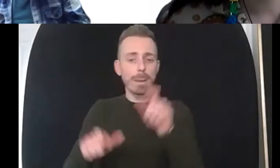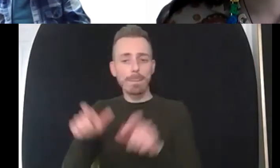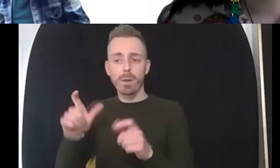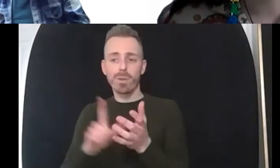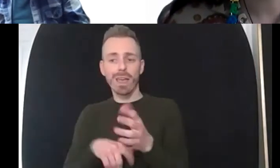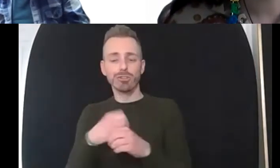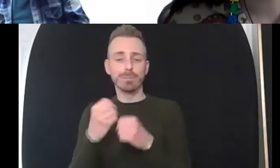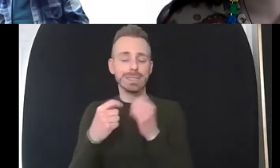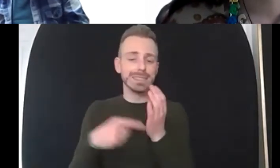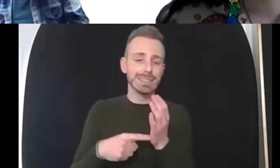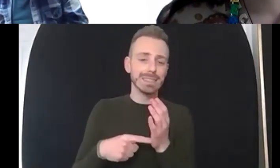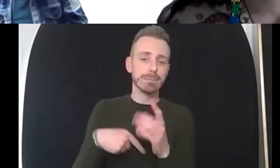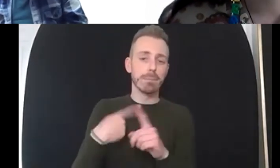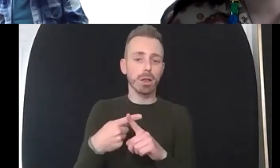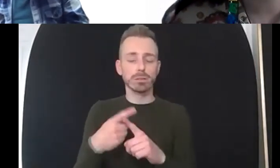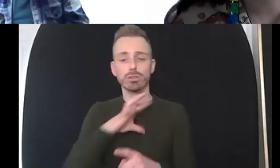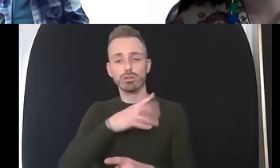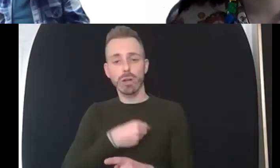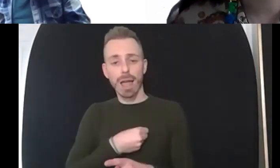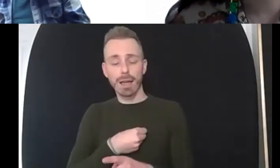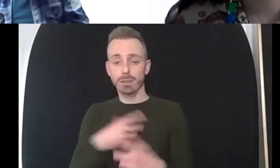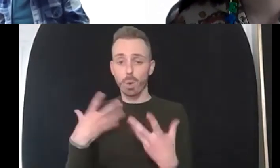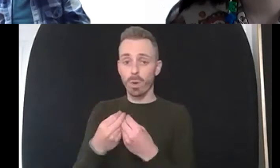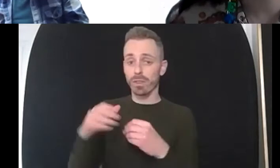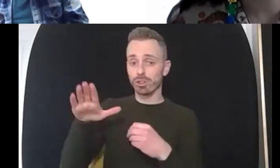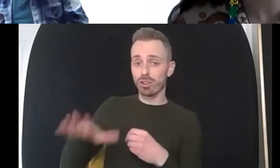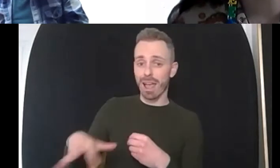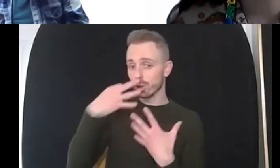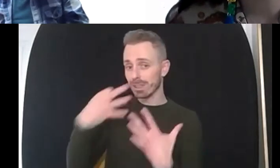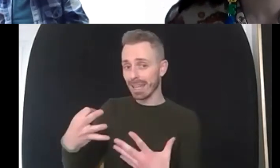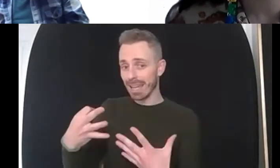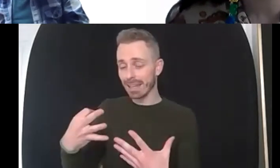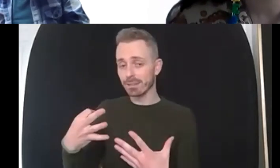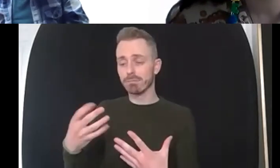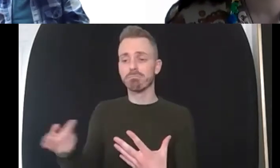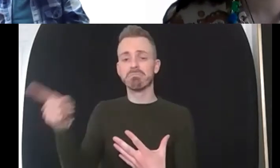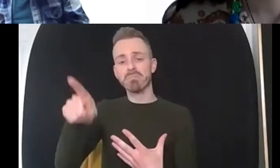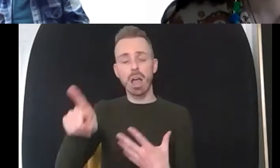um who's eight years old and a family member whose non-parental prioritizing their mental health